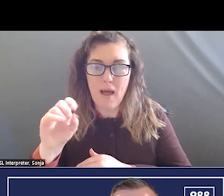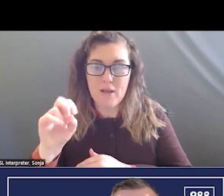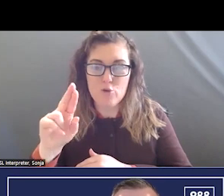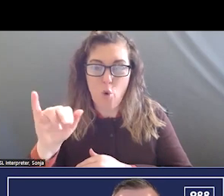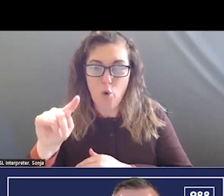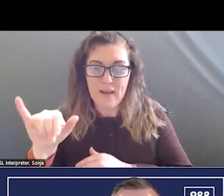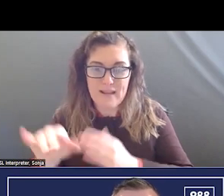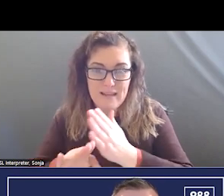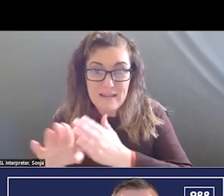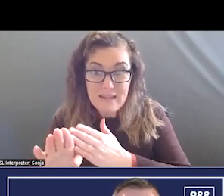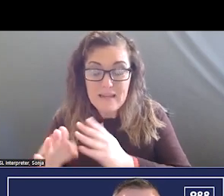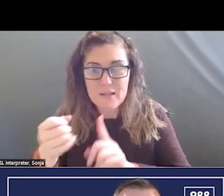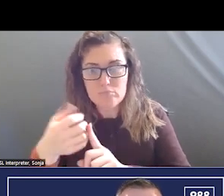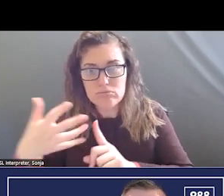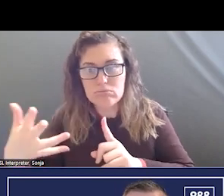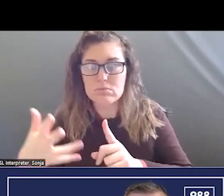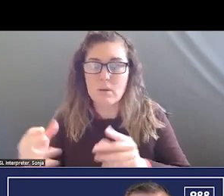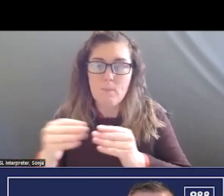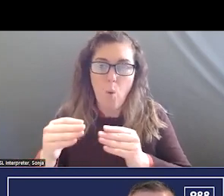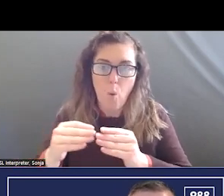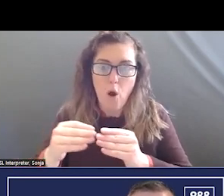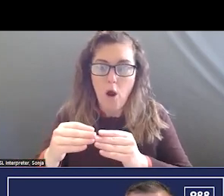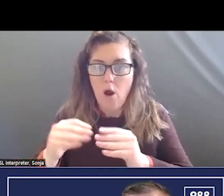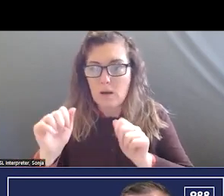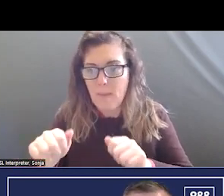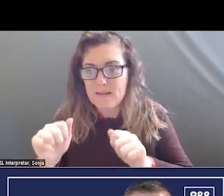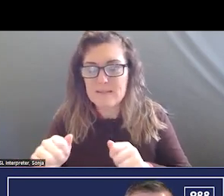WE CAN HAVE CAPACITY. SO I AM GOING TO STOP THERE AND PASS IT TO